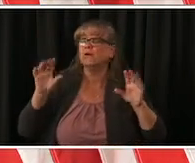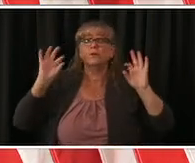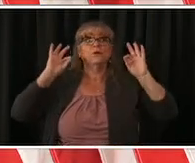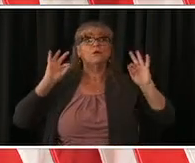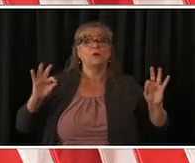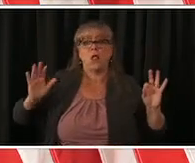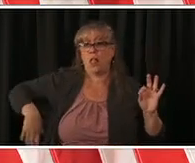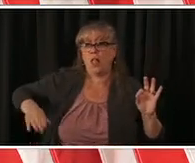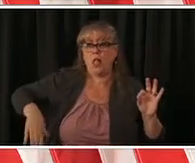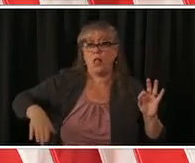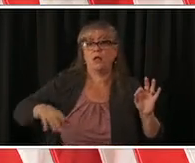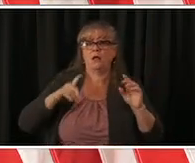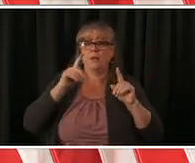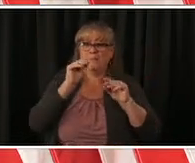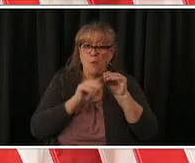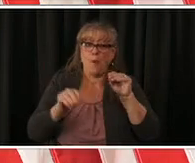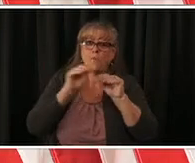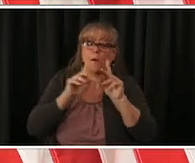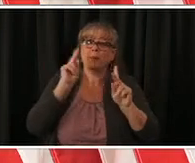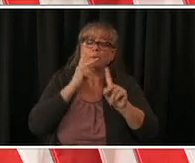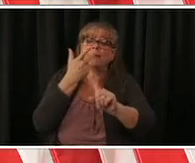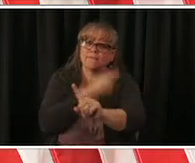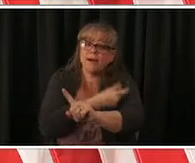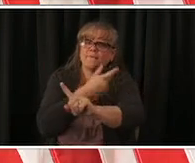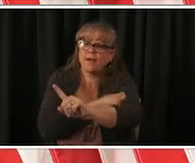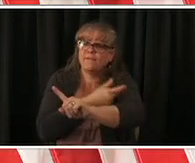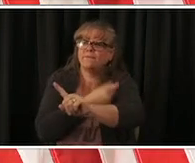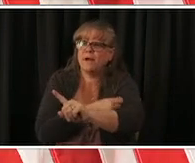where there absolutely could be another increase the projections